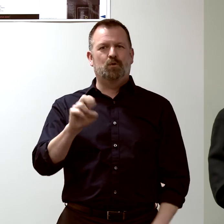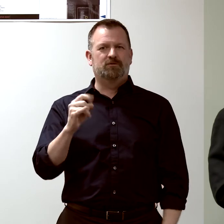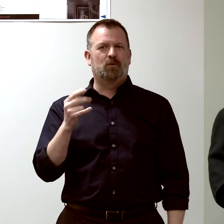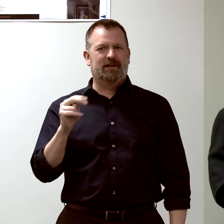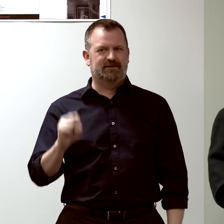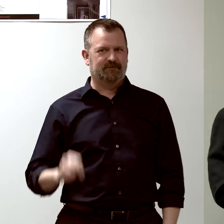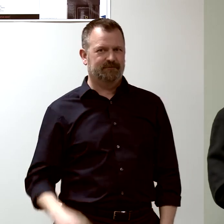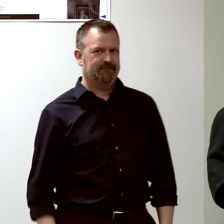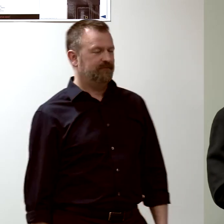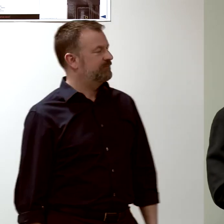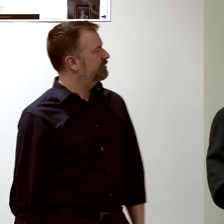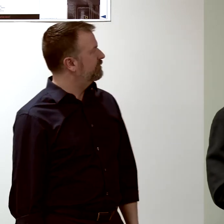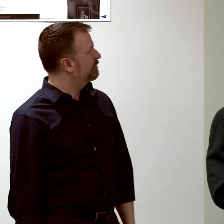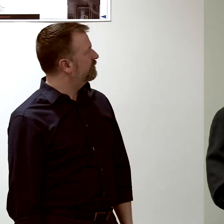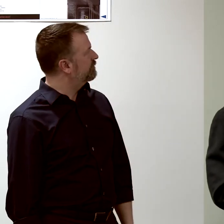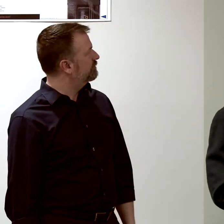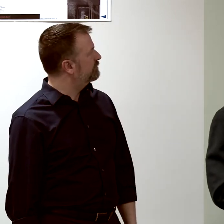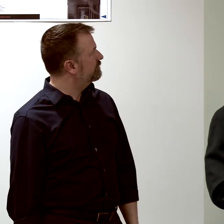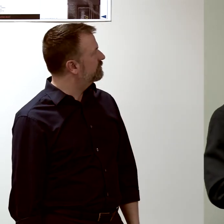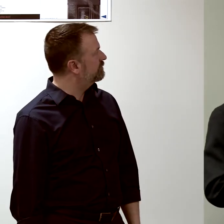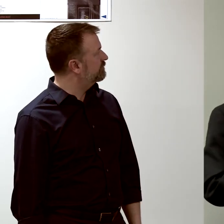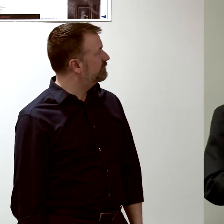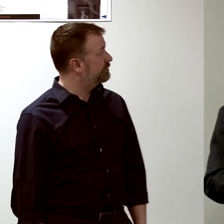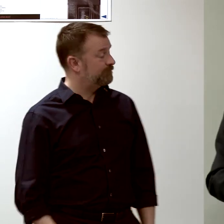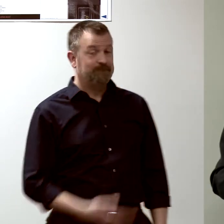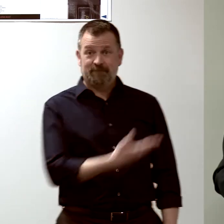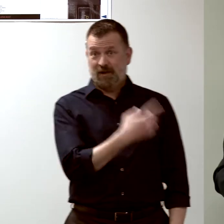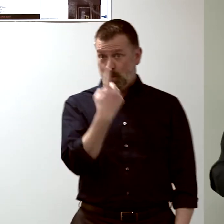and this mouse was vaccinated, first infected with the flu